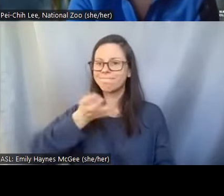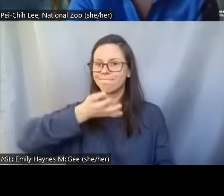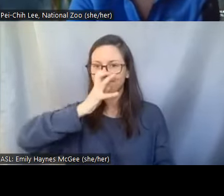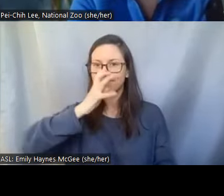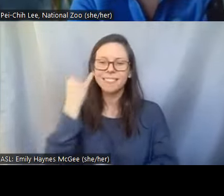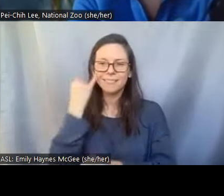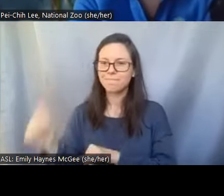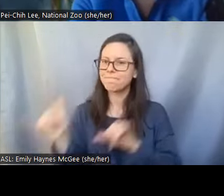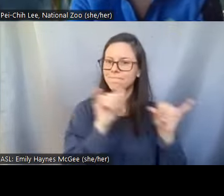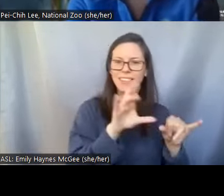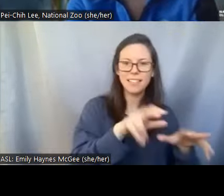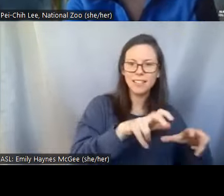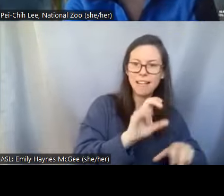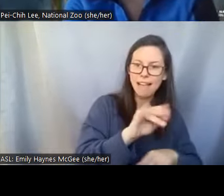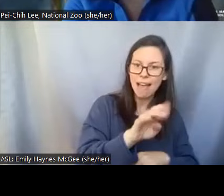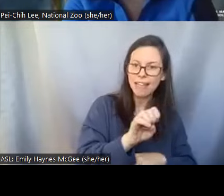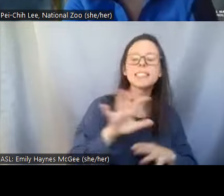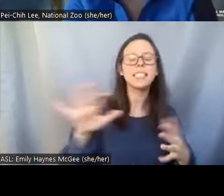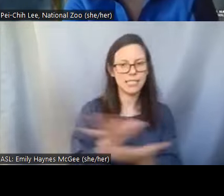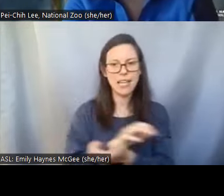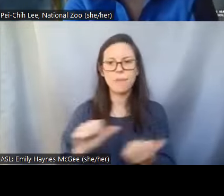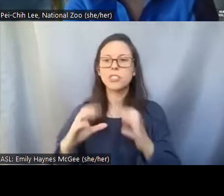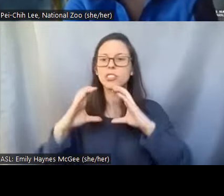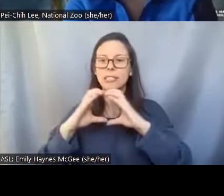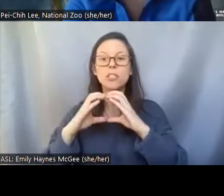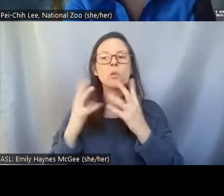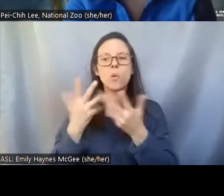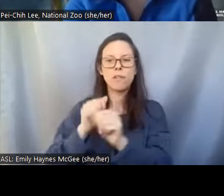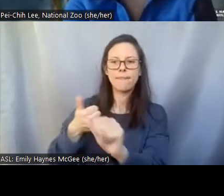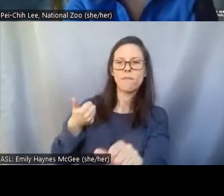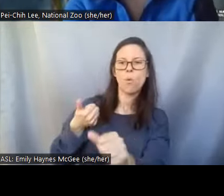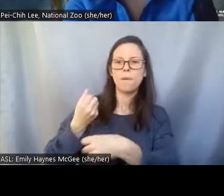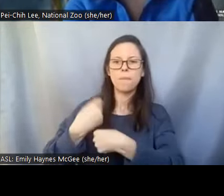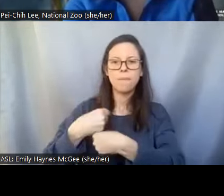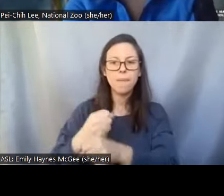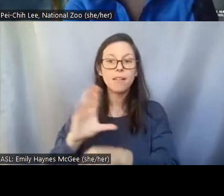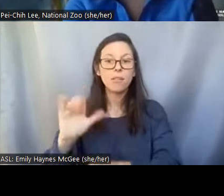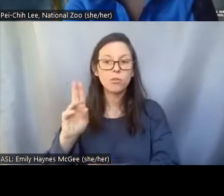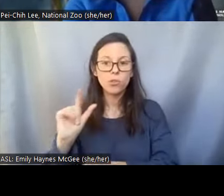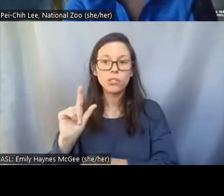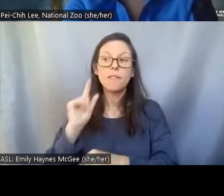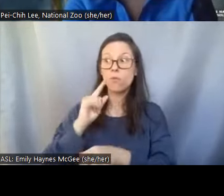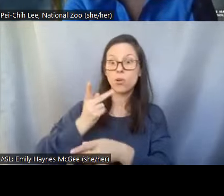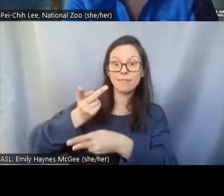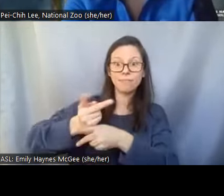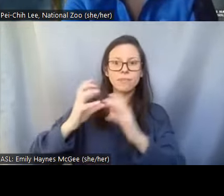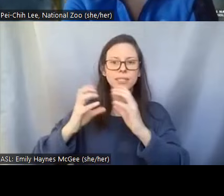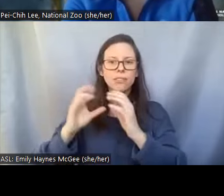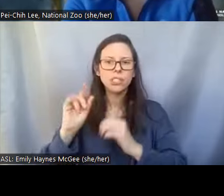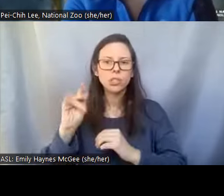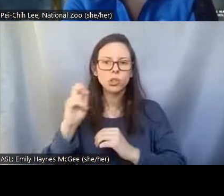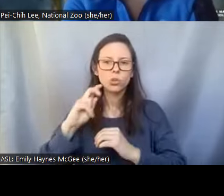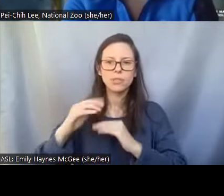we need to try to find in order to safely preserve the cells and tissues. >>Shellie: Very cool. We have a couple